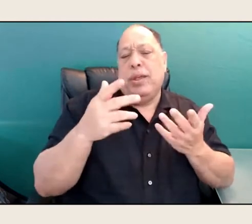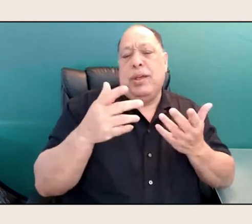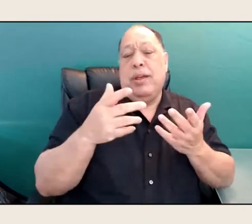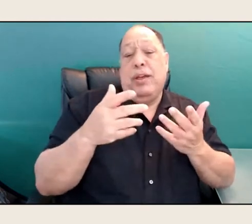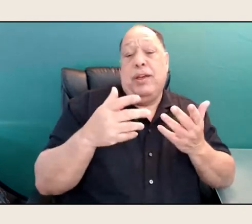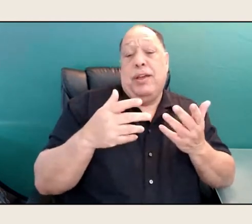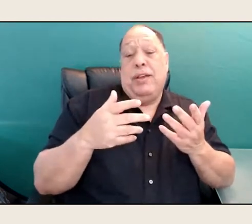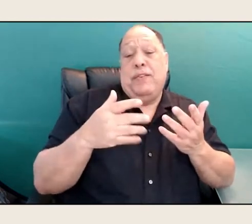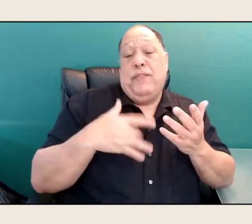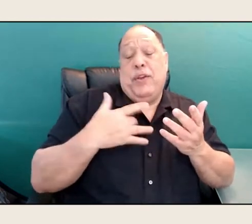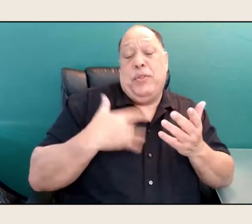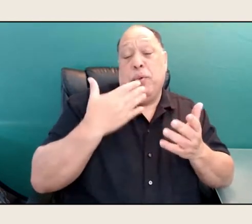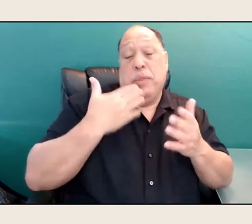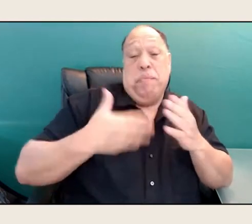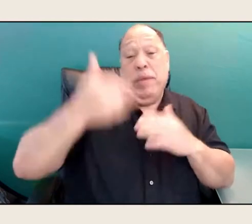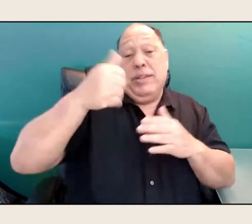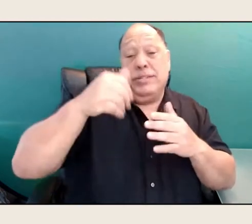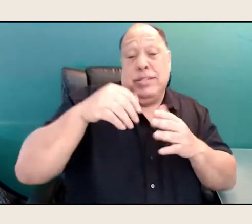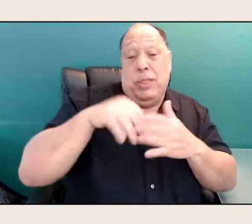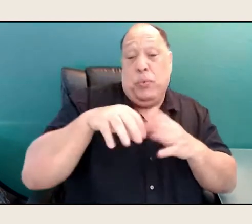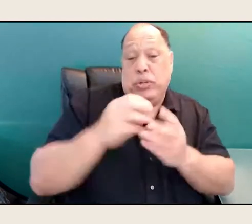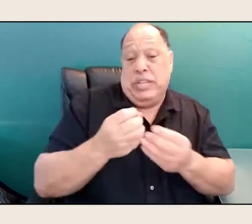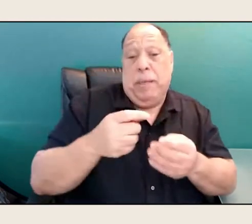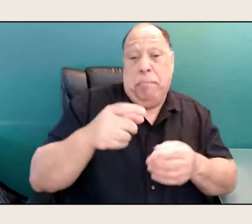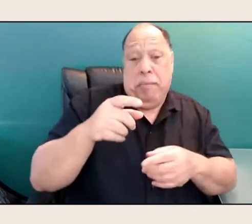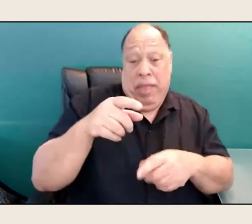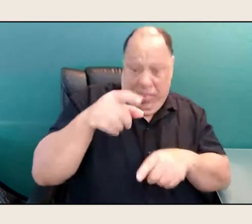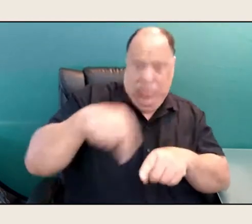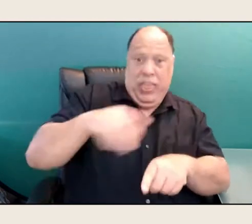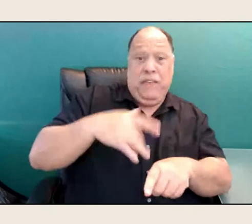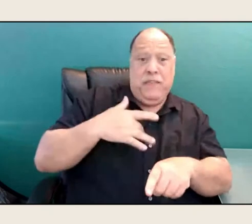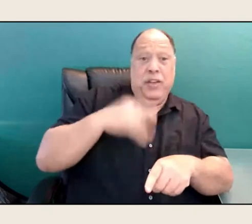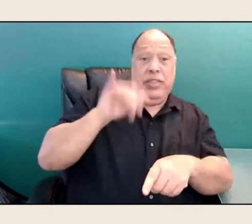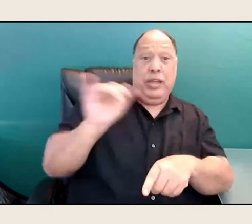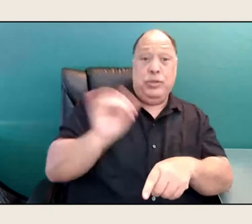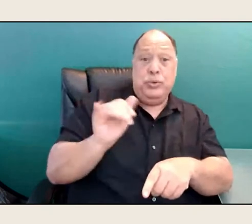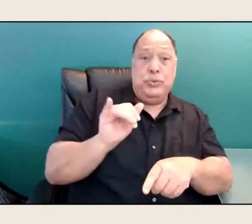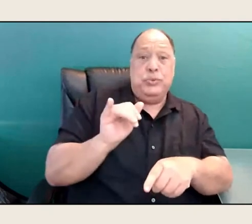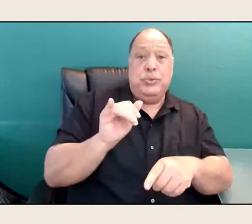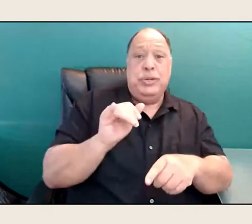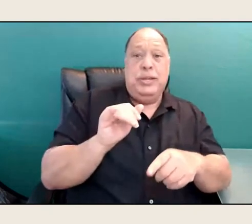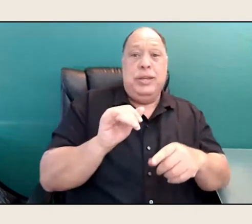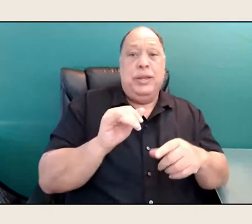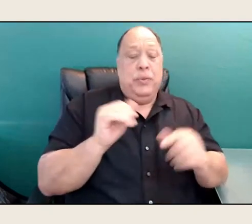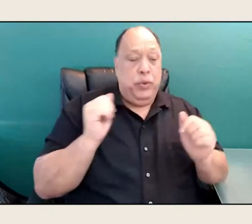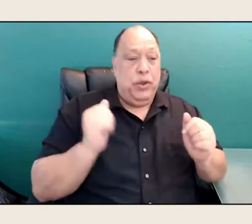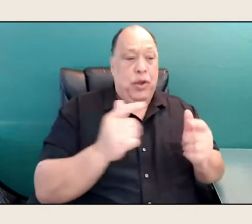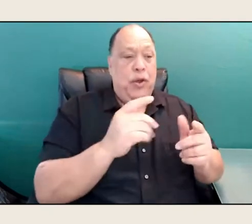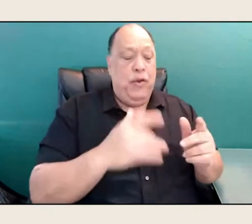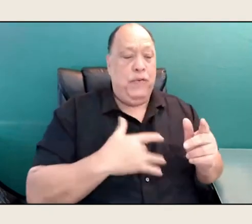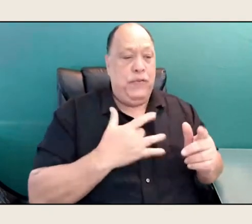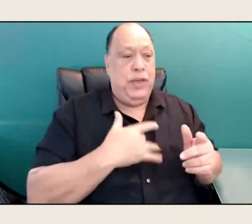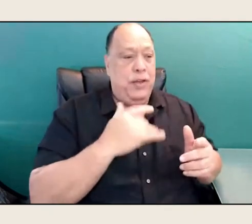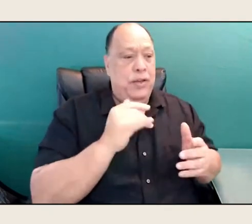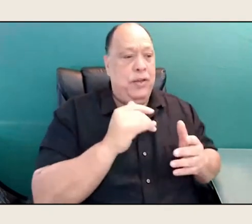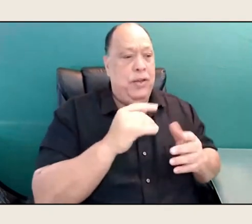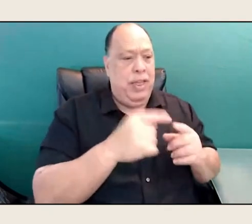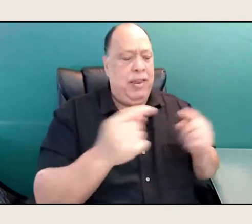everybody was like, it was kind of the angst of everybody who felt at odds, or like they didn't fit in